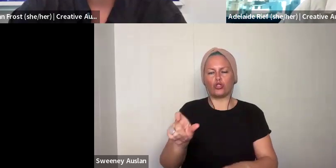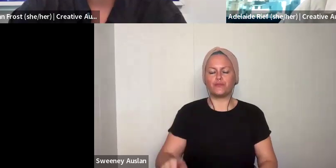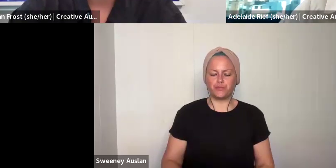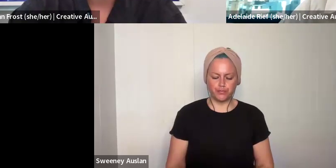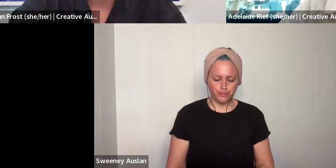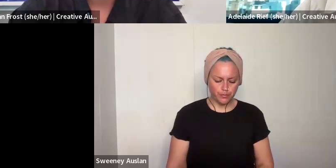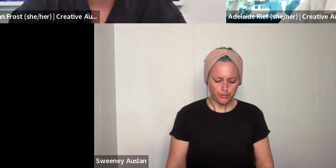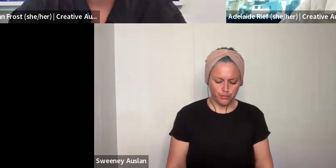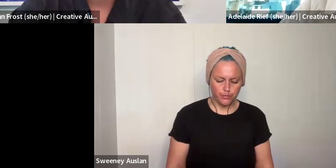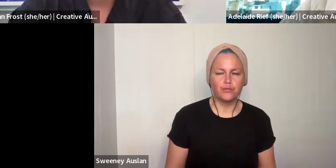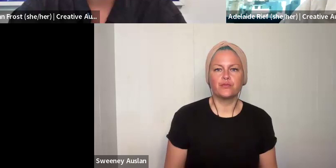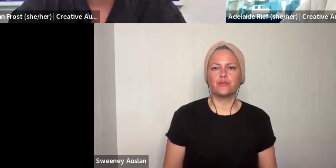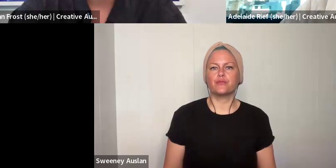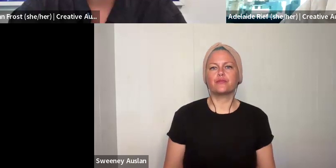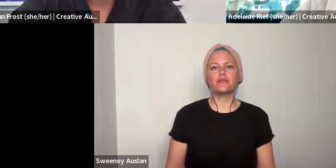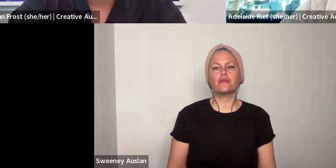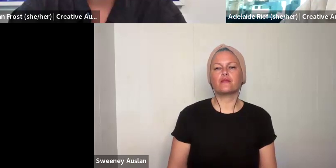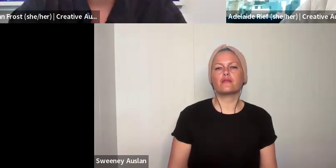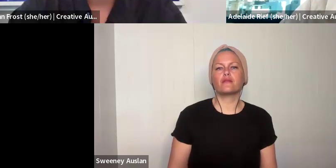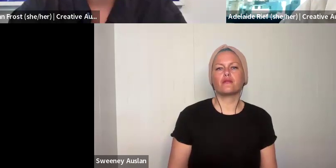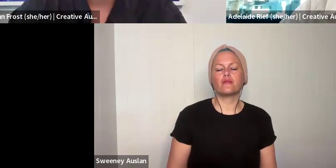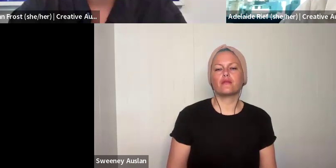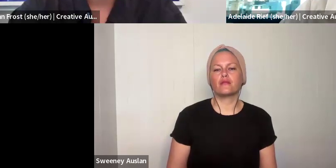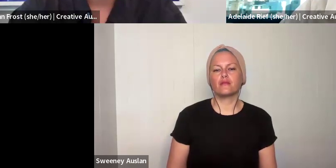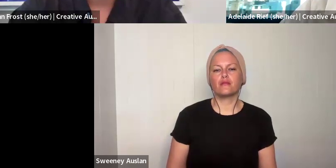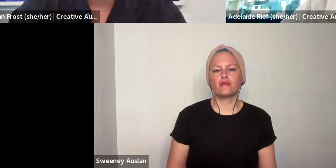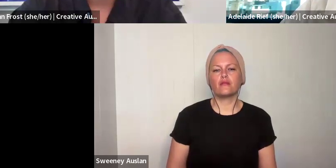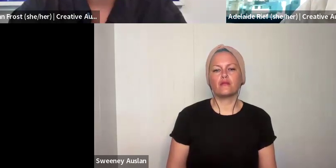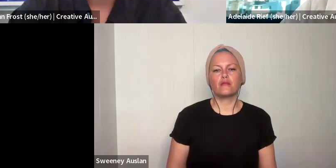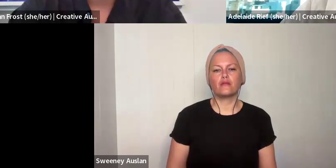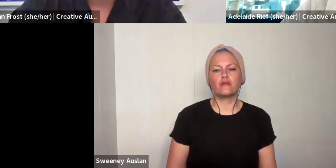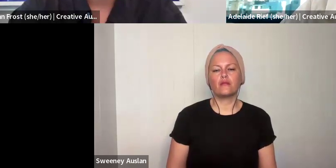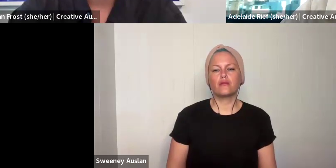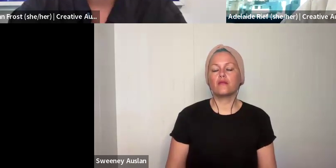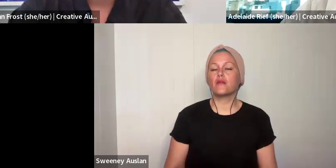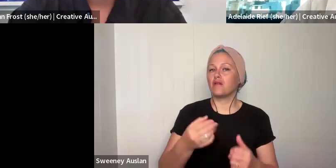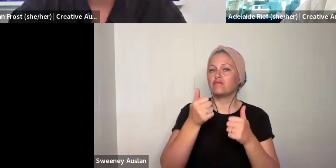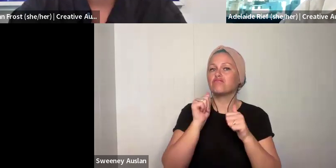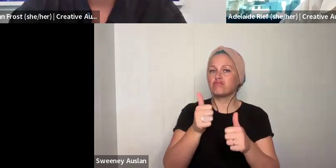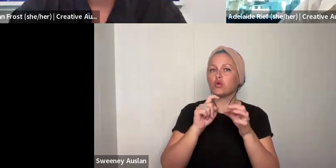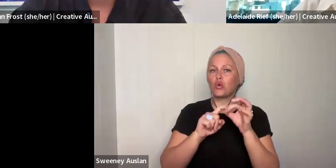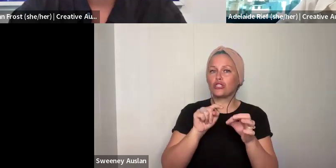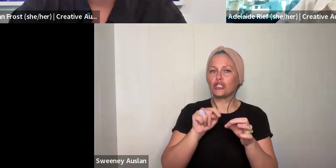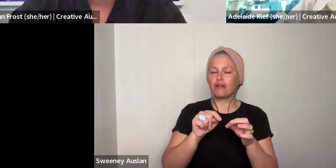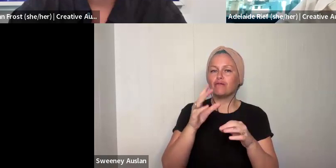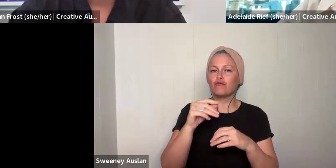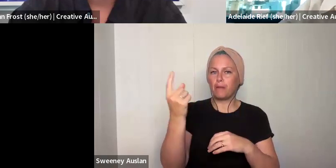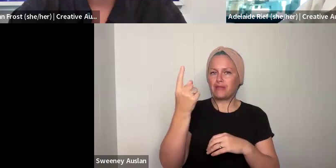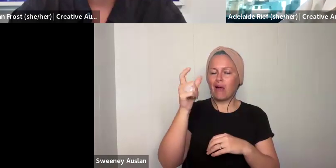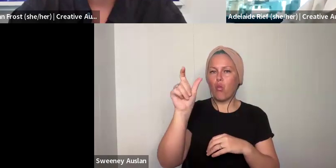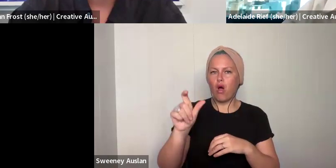referring to. We have a great question here from someone who is curious about